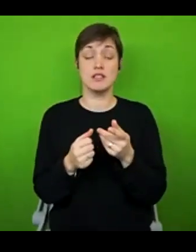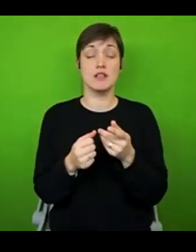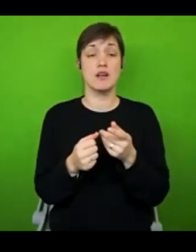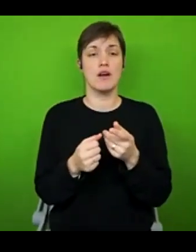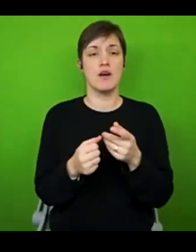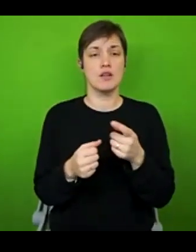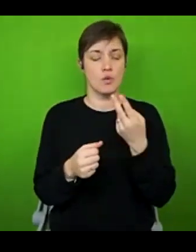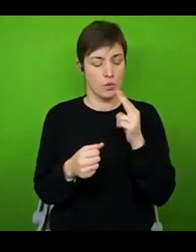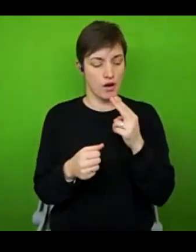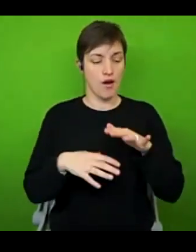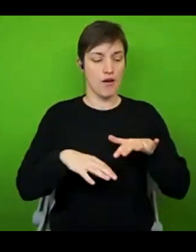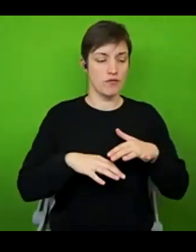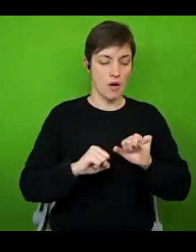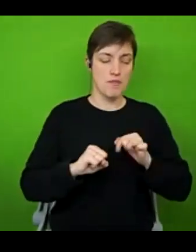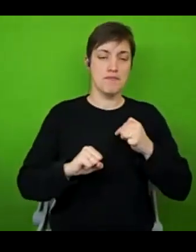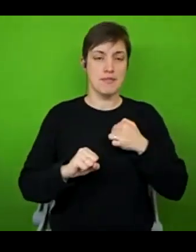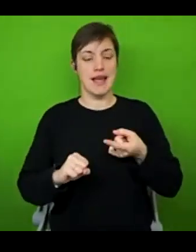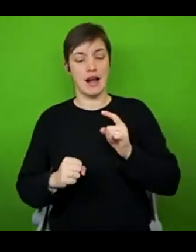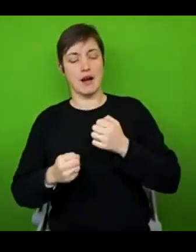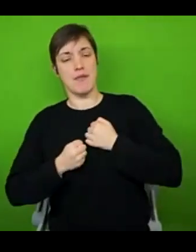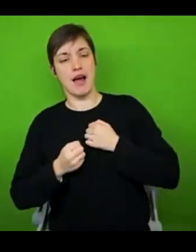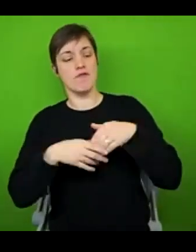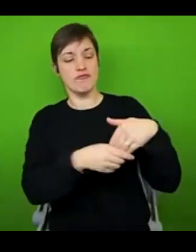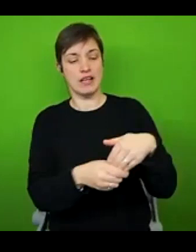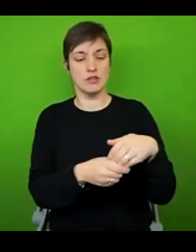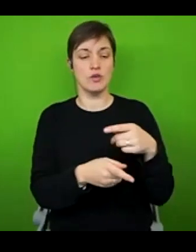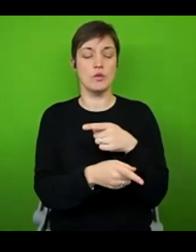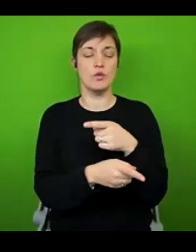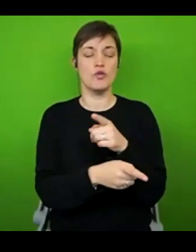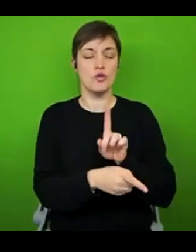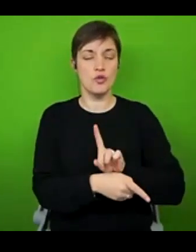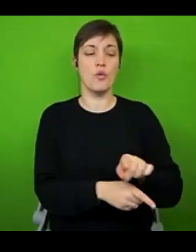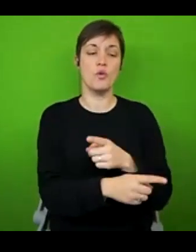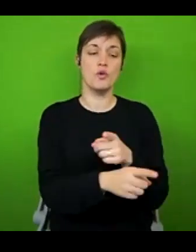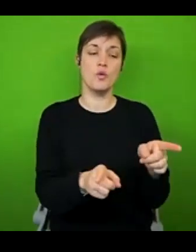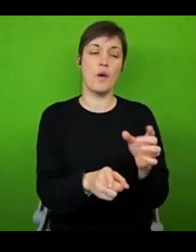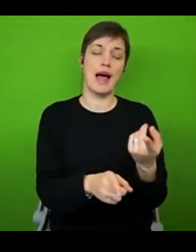Friends to You and Yours'. And they produce lots of different leaflets for lots of different chronic illnesses. And they're